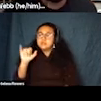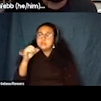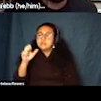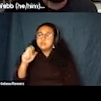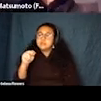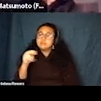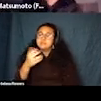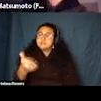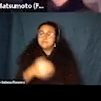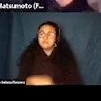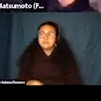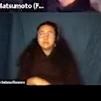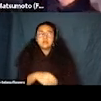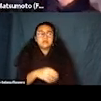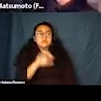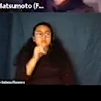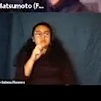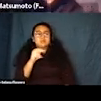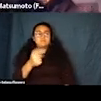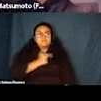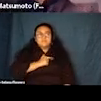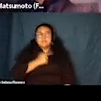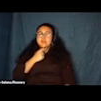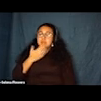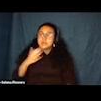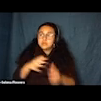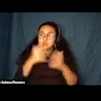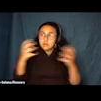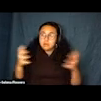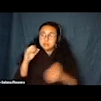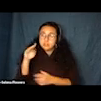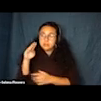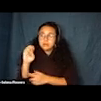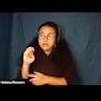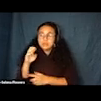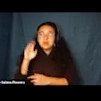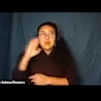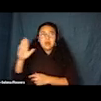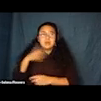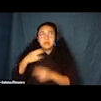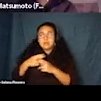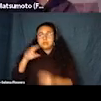Thank you very much, Jamie. Hi, everybody. My name is Jason Matsumoto and I'm going to be your